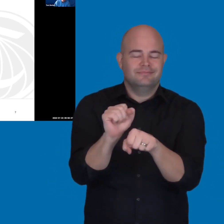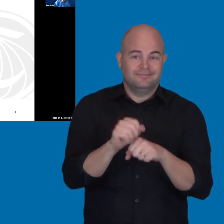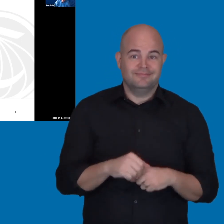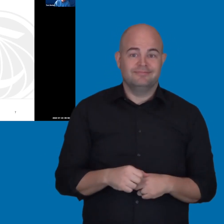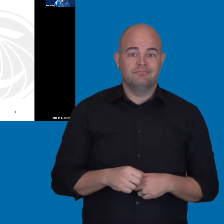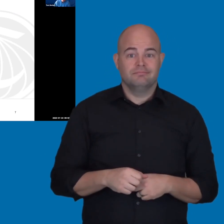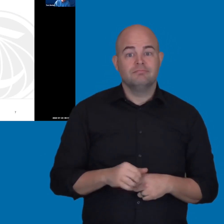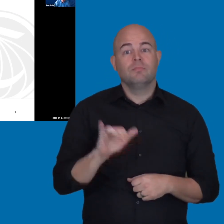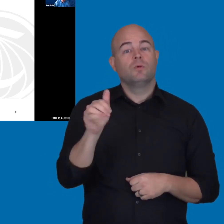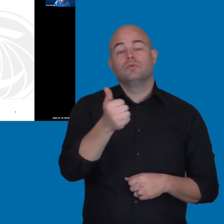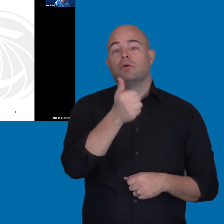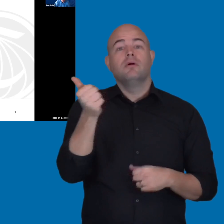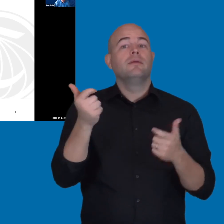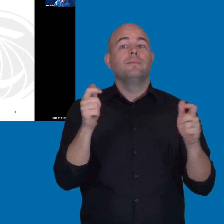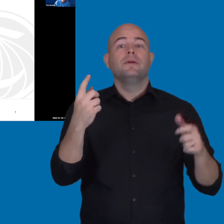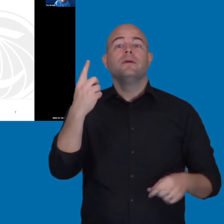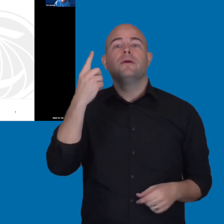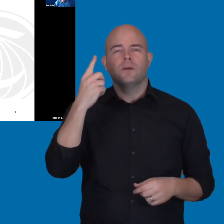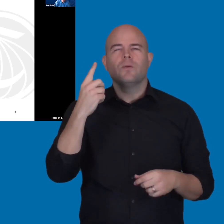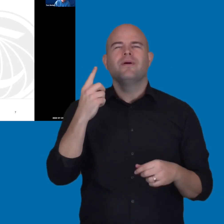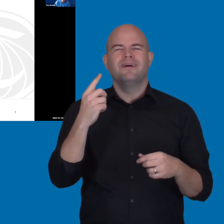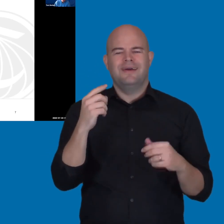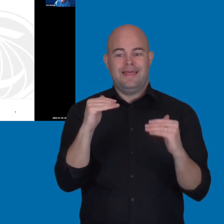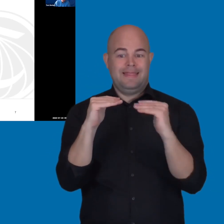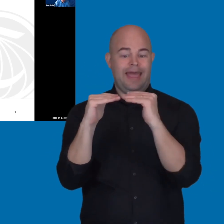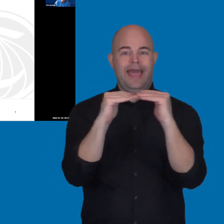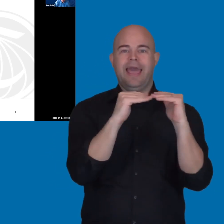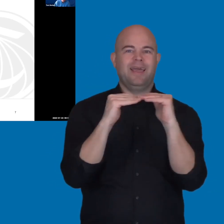And then another big one is closing the equity gaps.